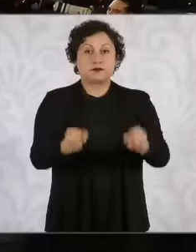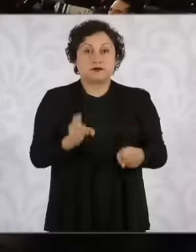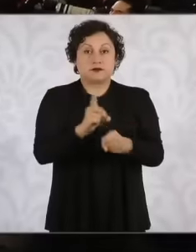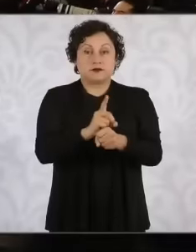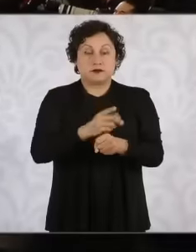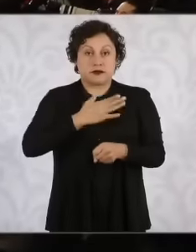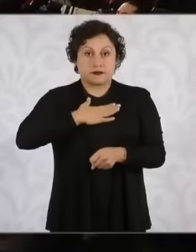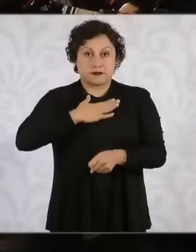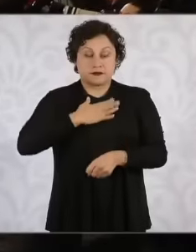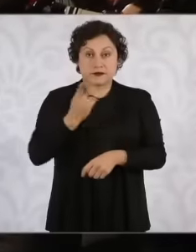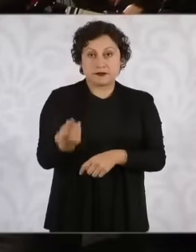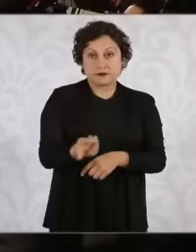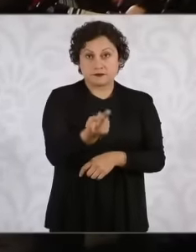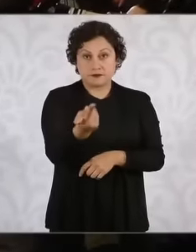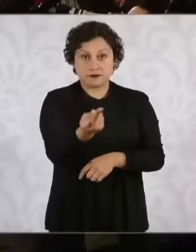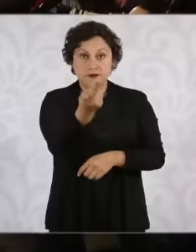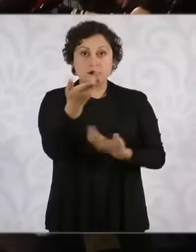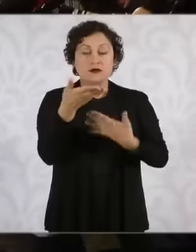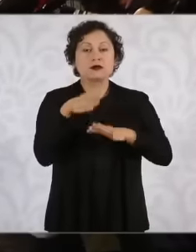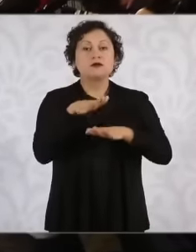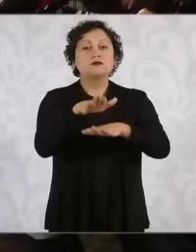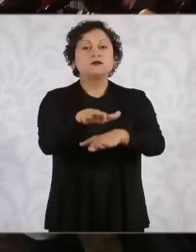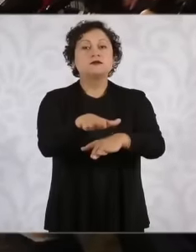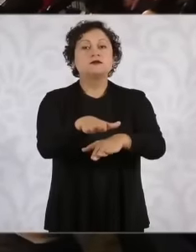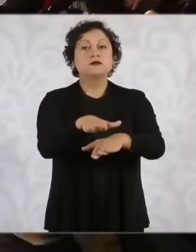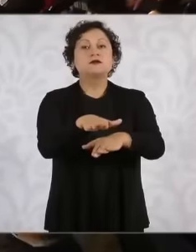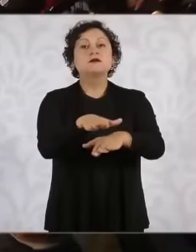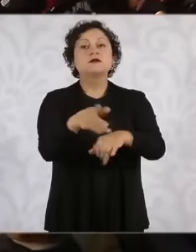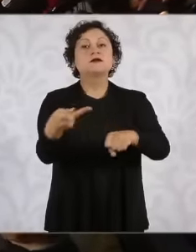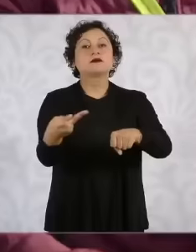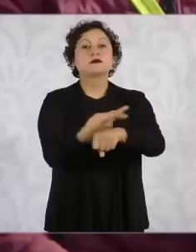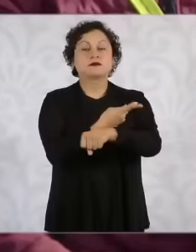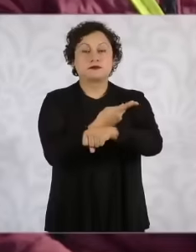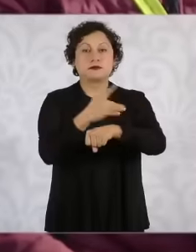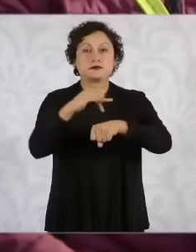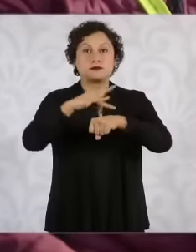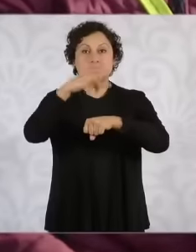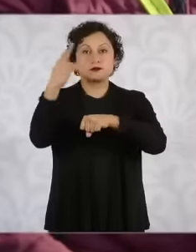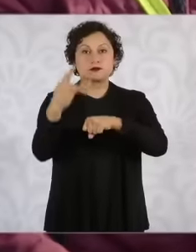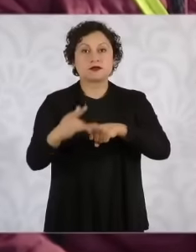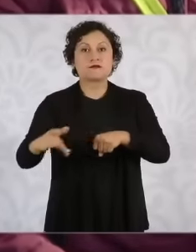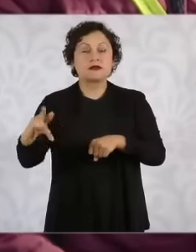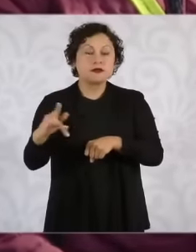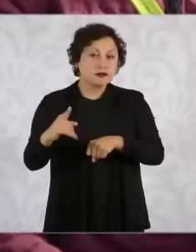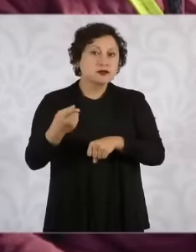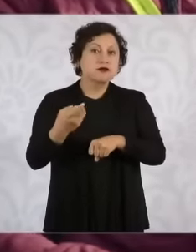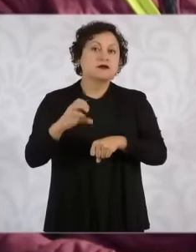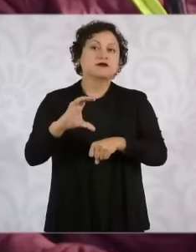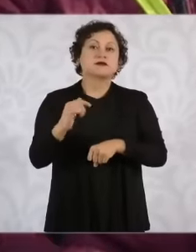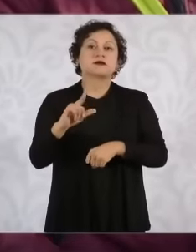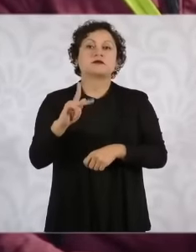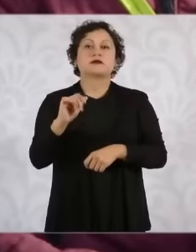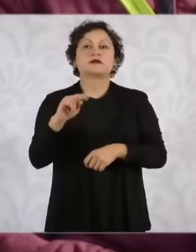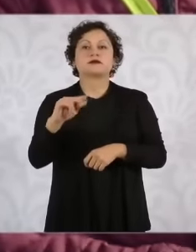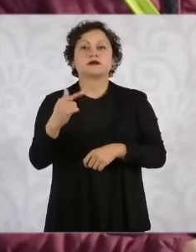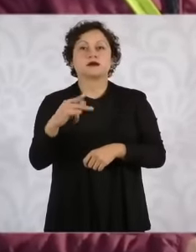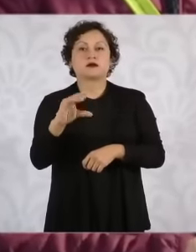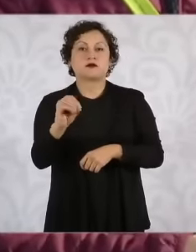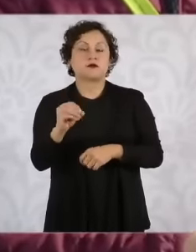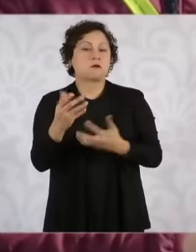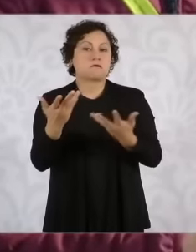It comes a little with what is related to Chilpancingo that was not touched on right now in a specific way eh